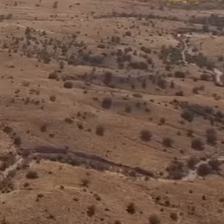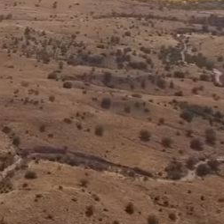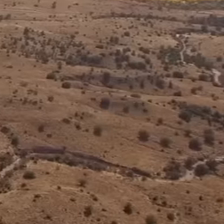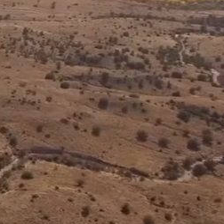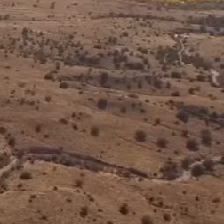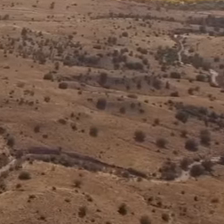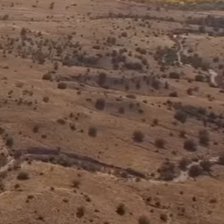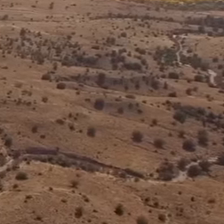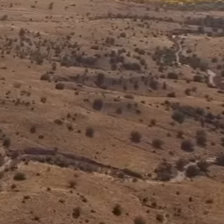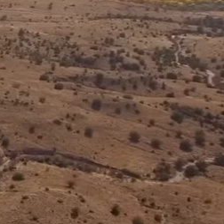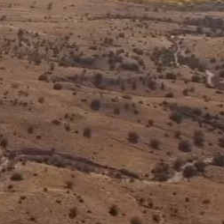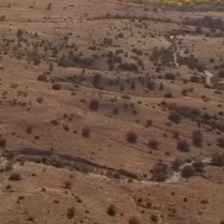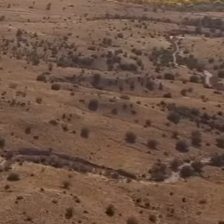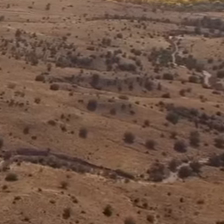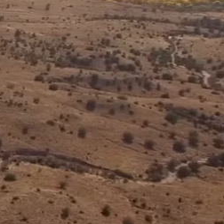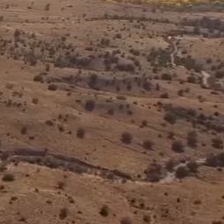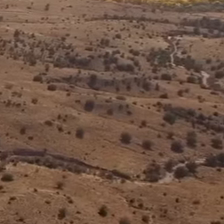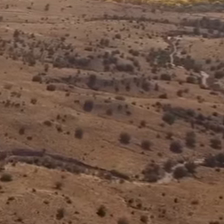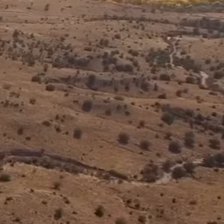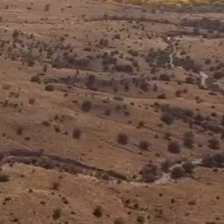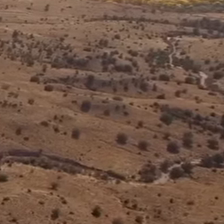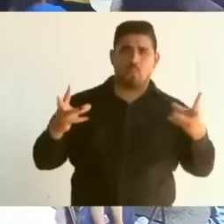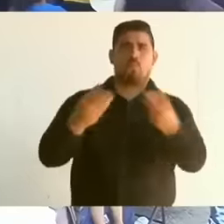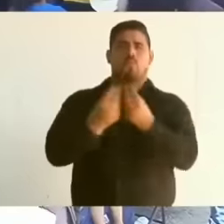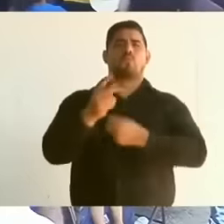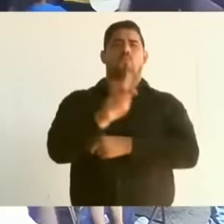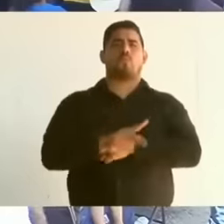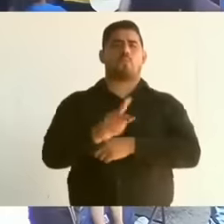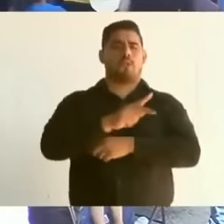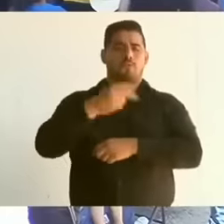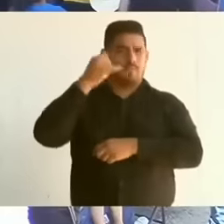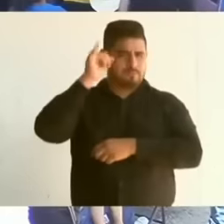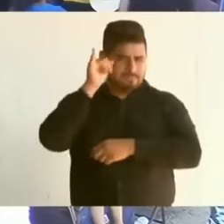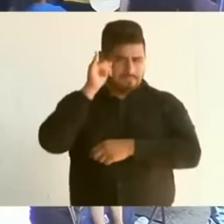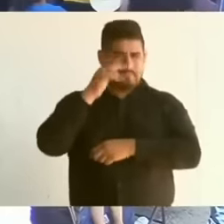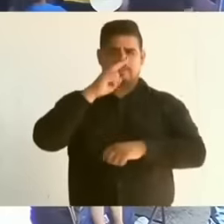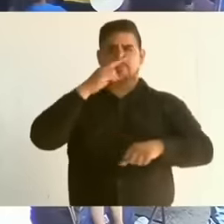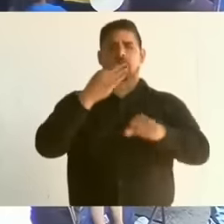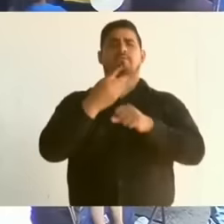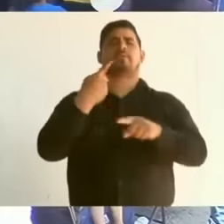between collective property to the people in charge of the president of the